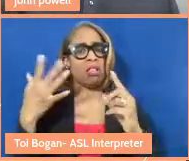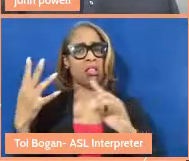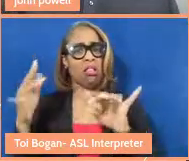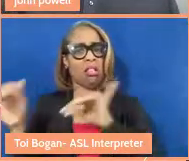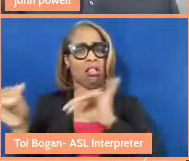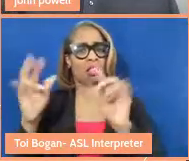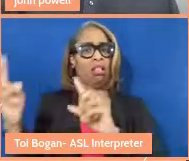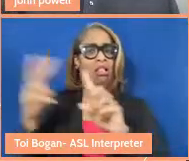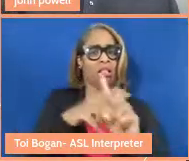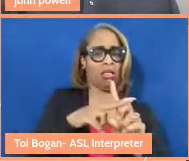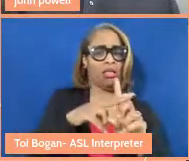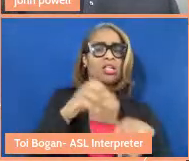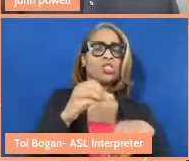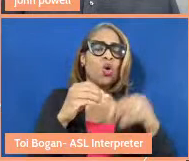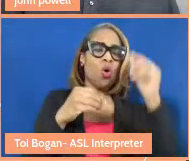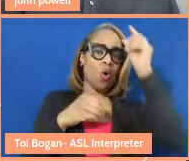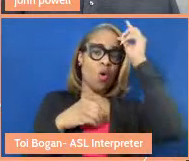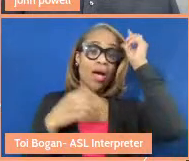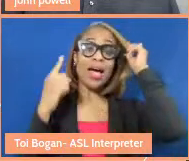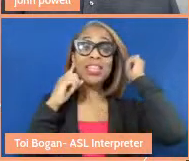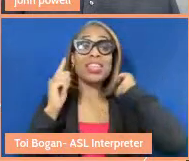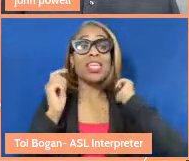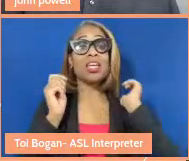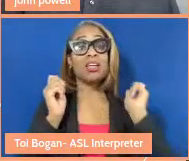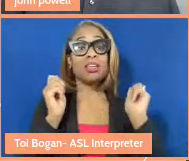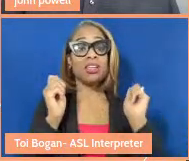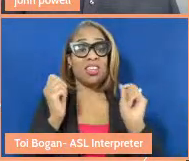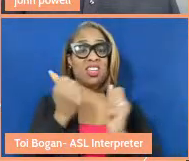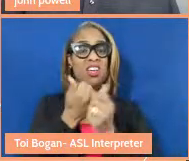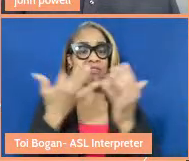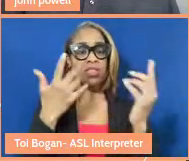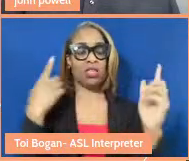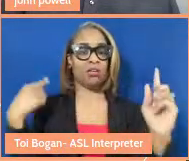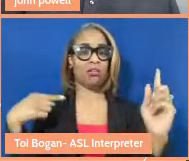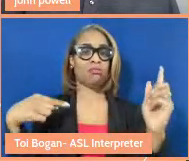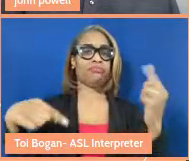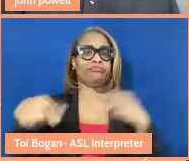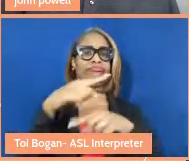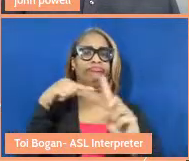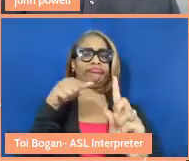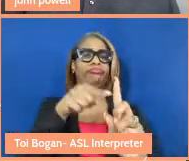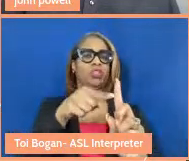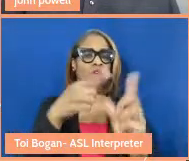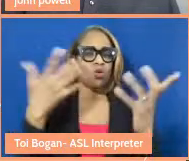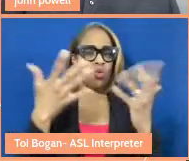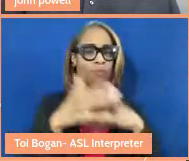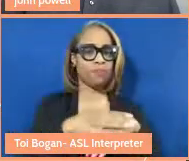few of those that I think all really revolve around care, one of them is interdependence.